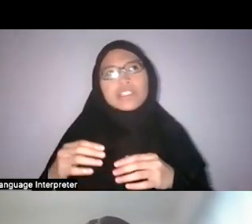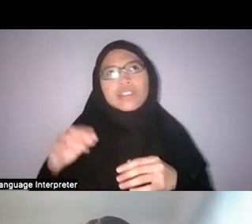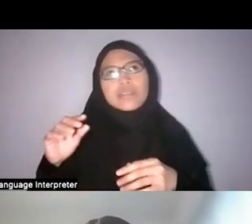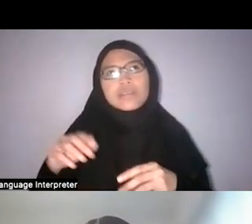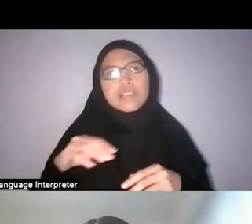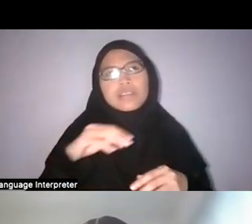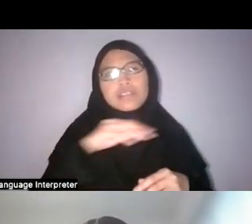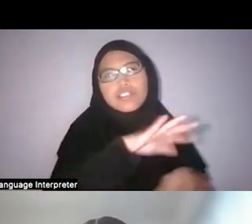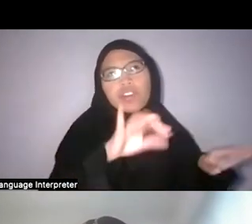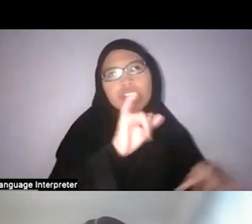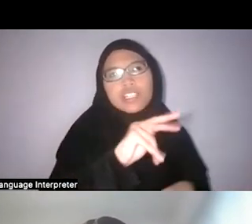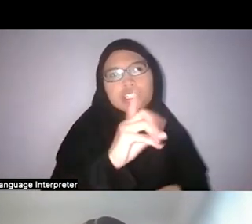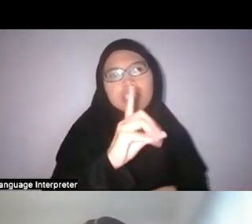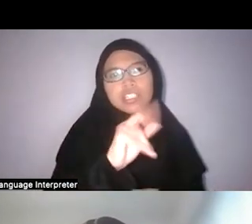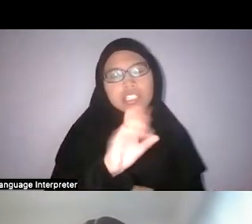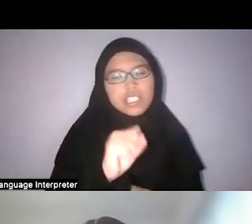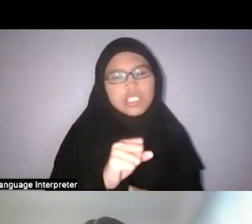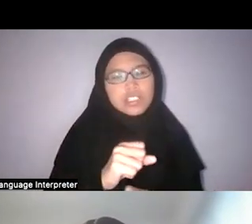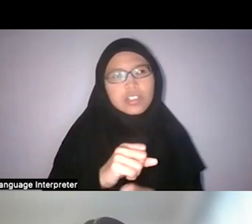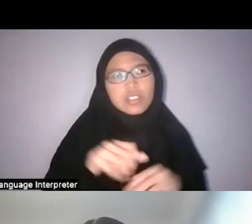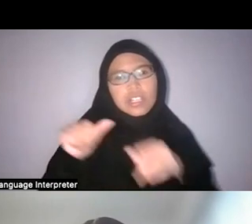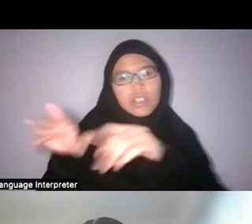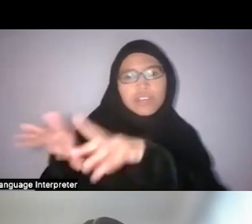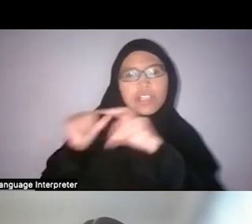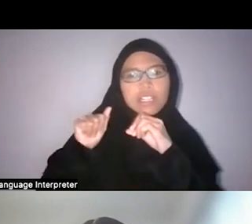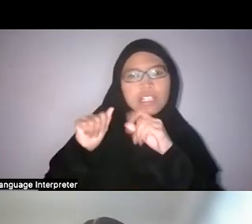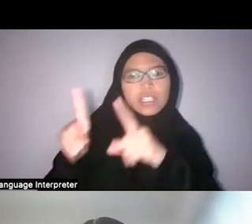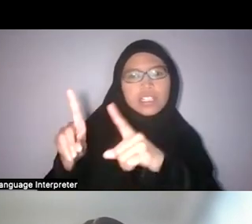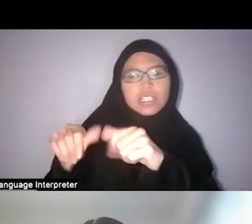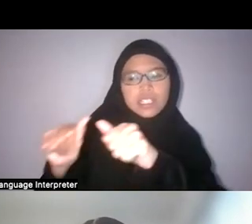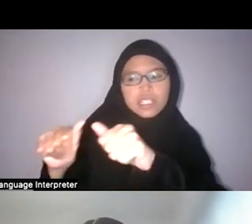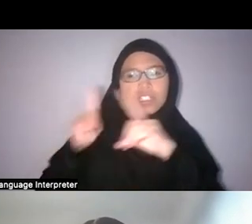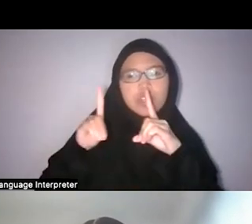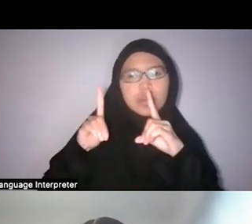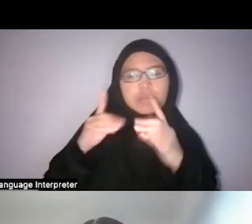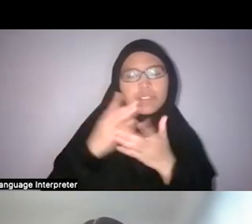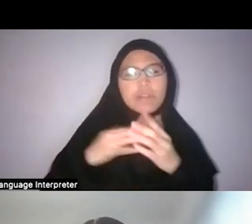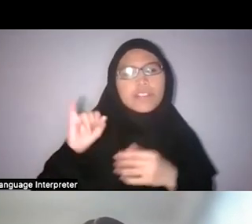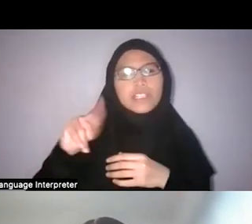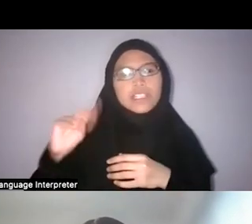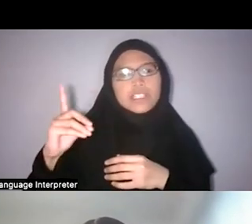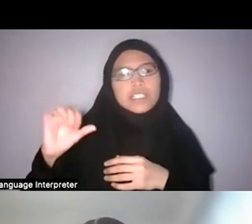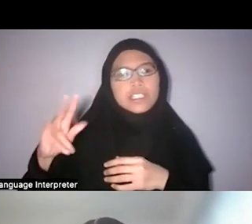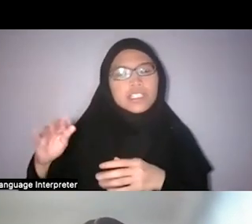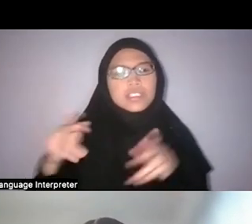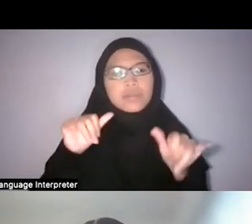have also adopted many, many of these indigenous patterns of life. There were actually, in...